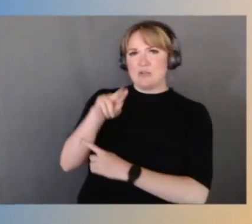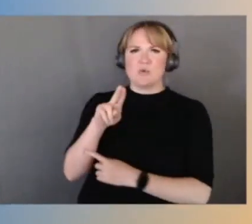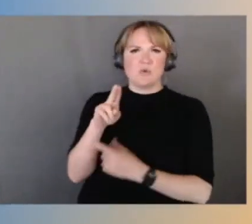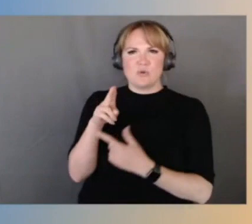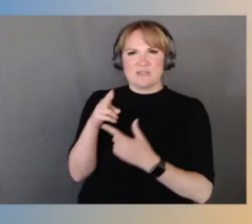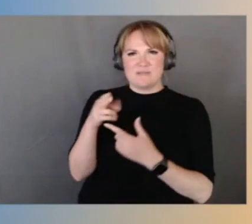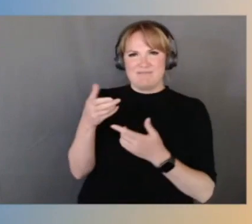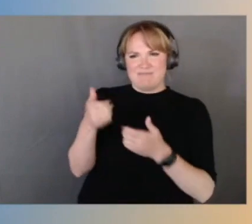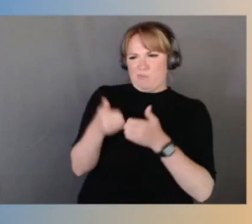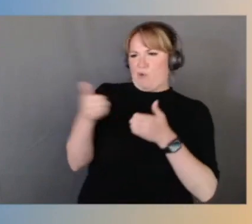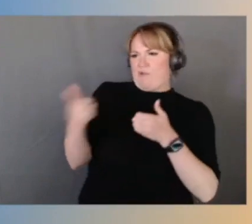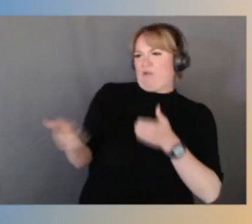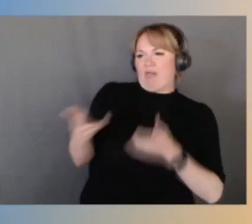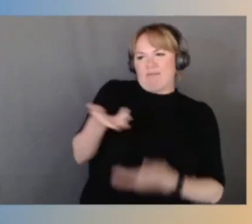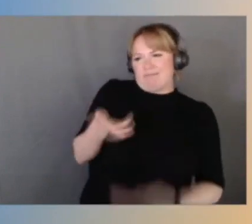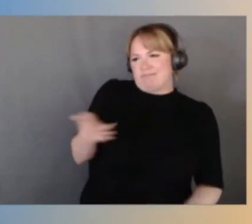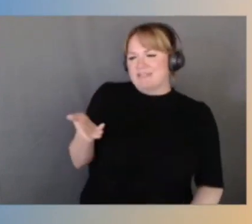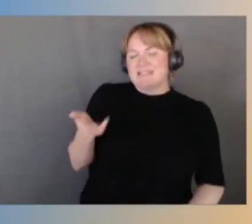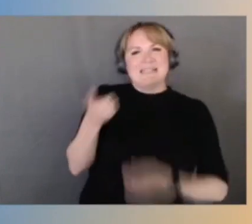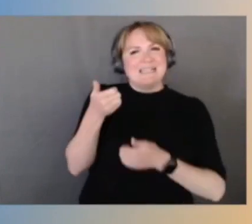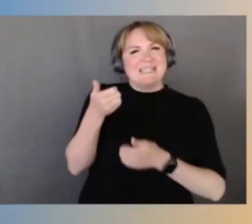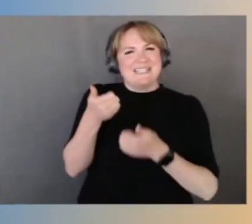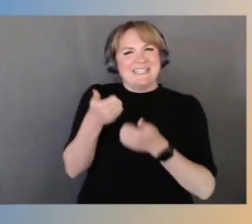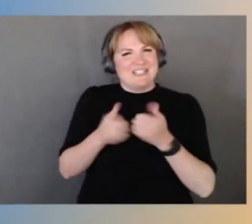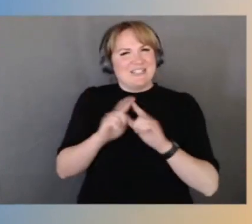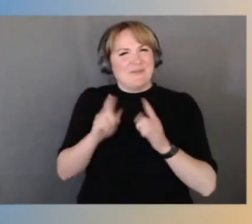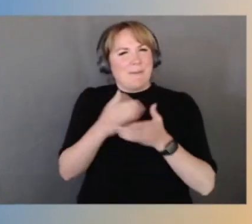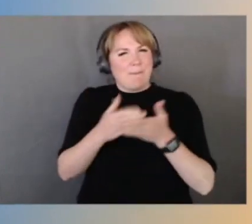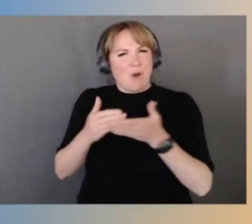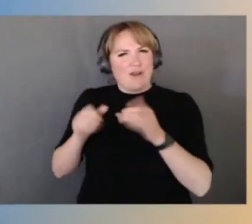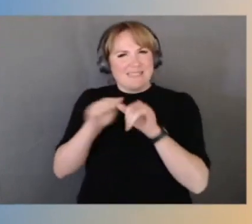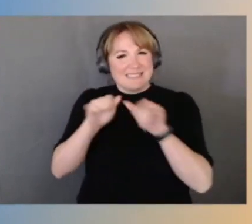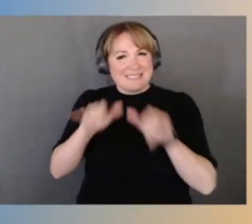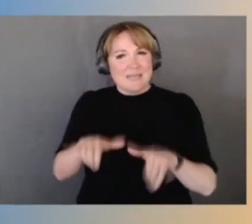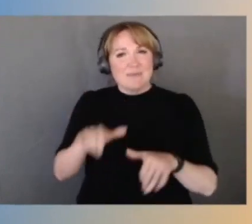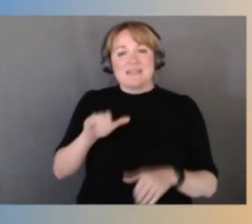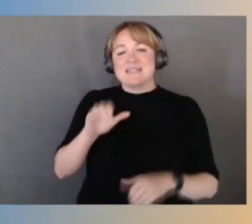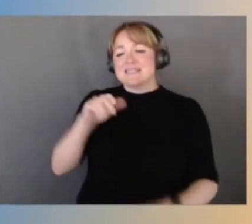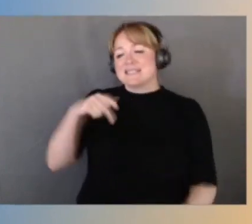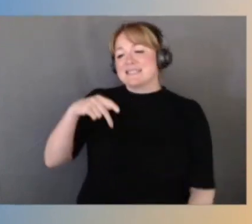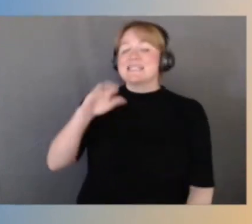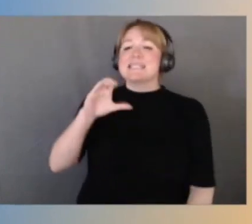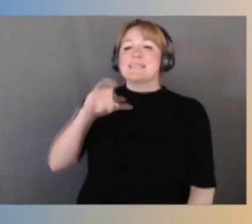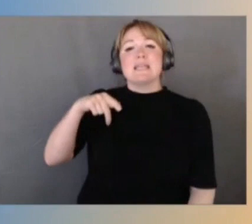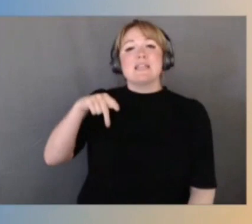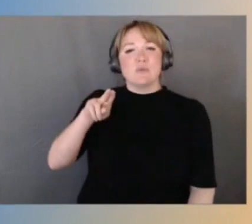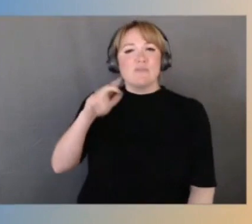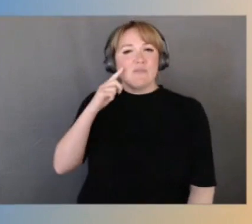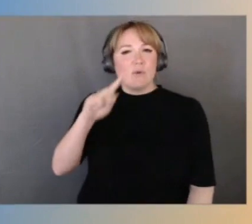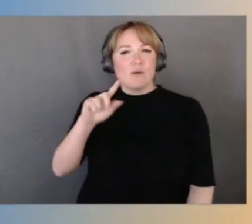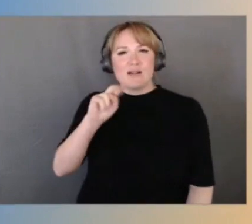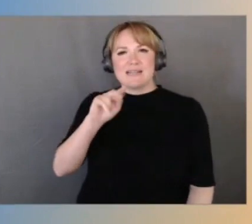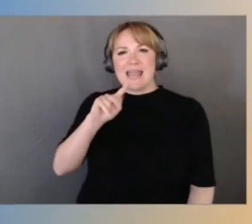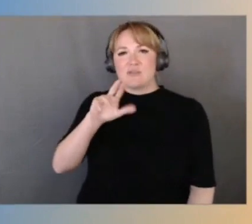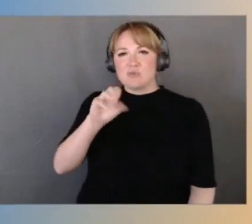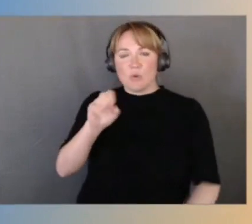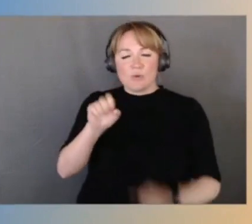Each different part of the system, the CPU in a Nitro powered system, it has one job to just go and fetch instructions